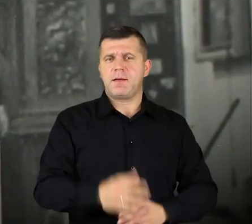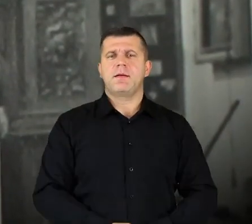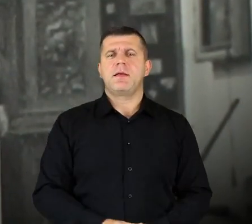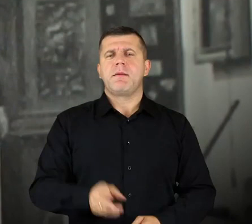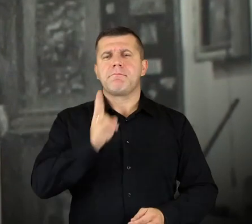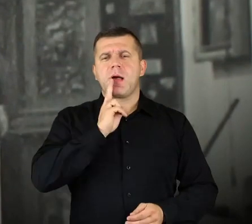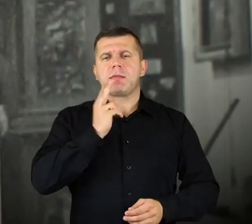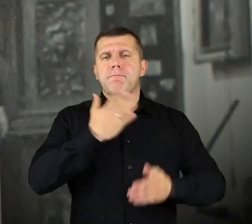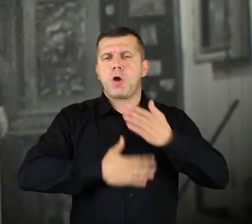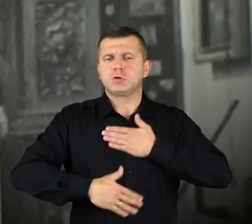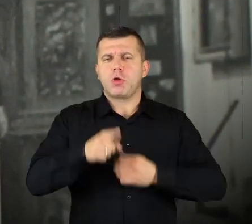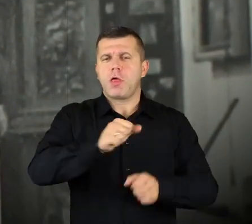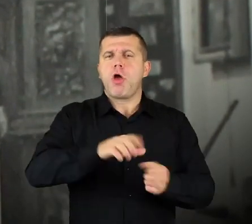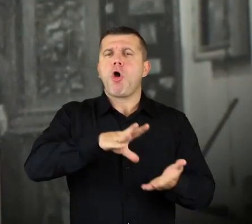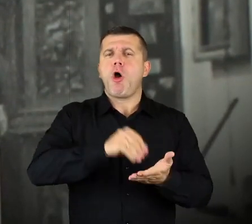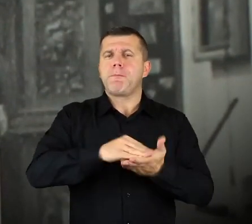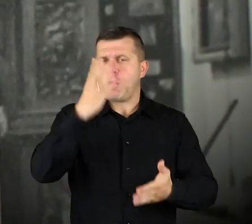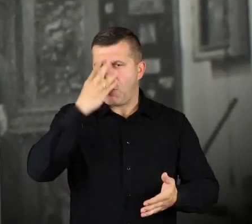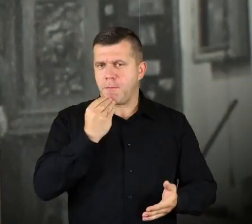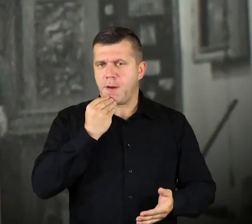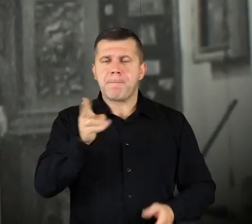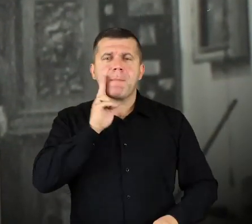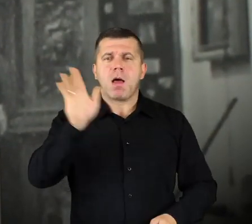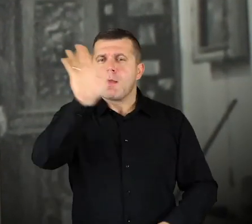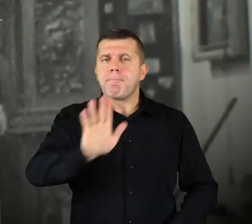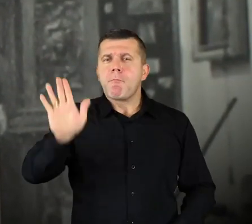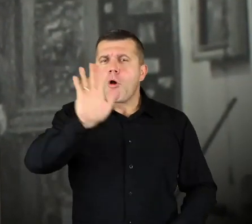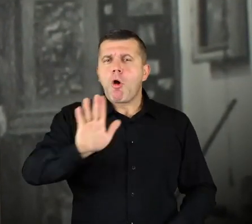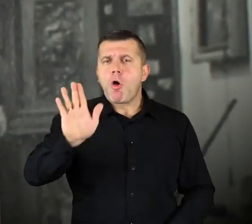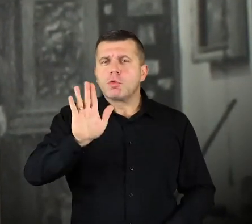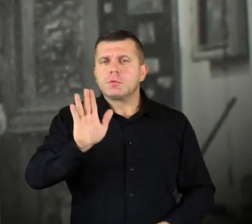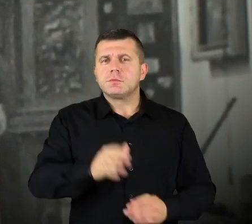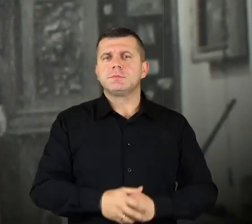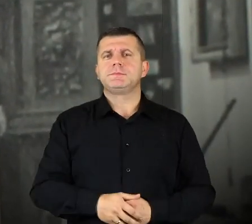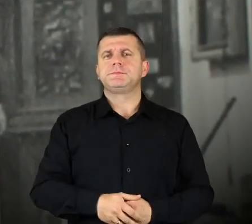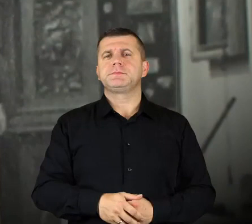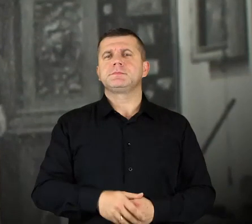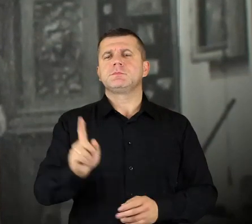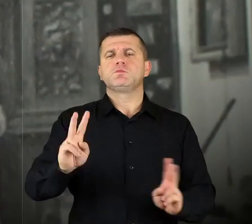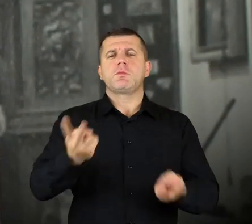one of the copies, of many copies, of Salus Populi Romani picture from Rome,